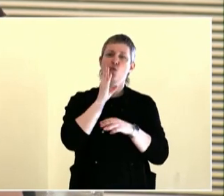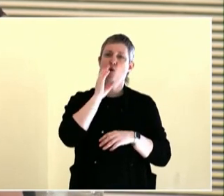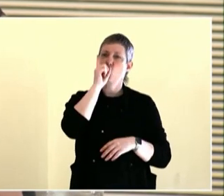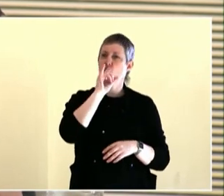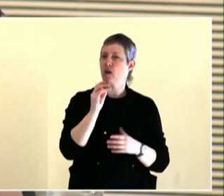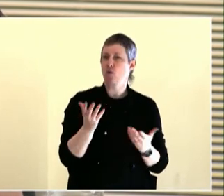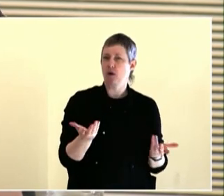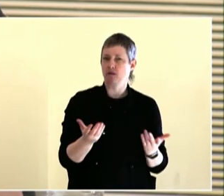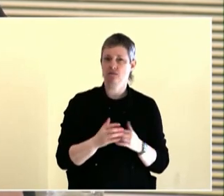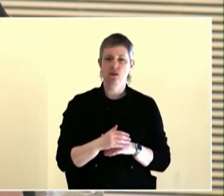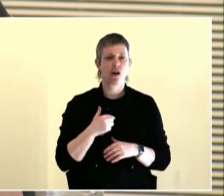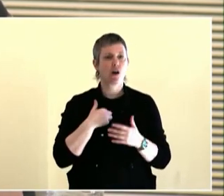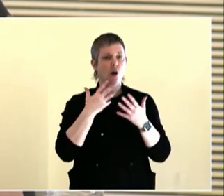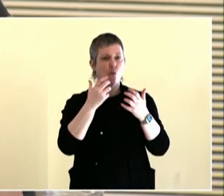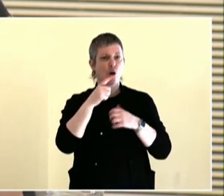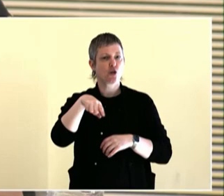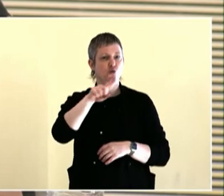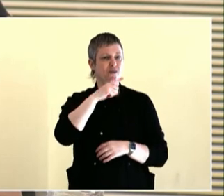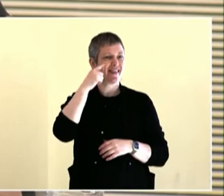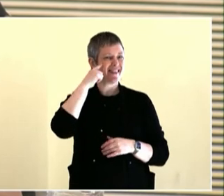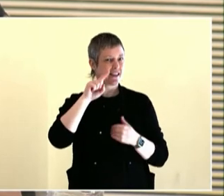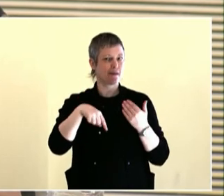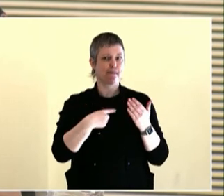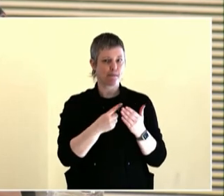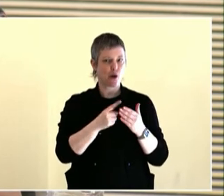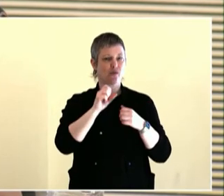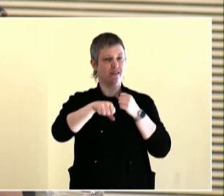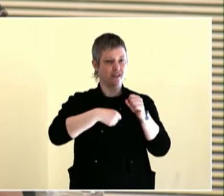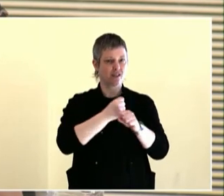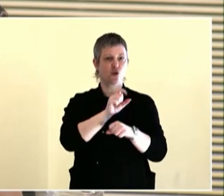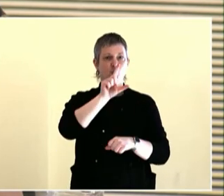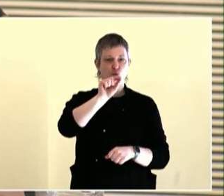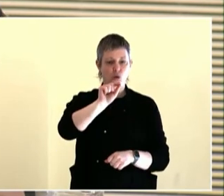One of those roles, of course, is a leadership in community engagement, but also, as she